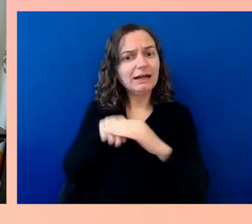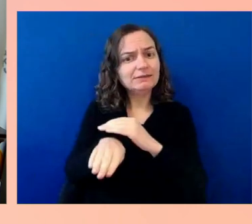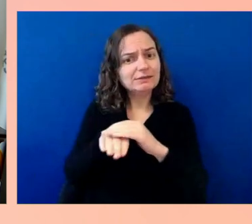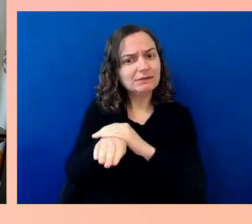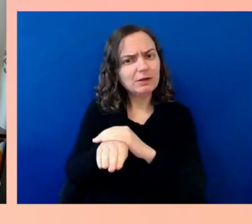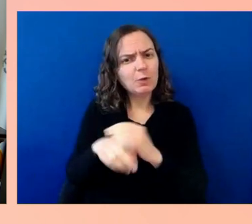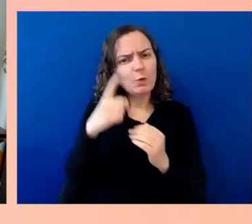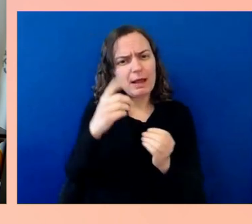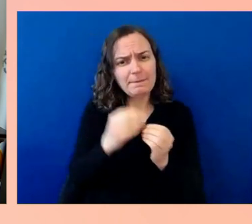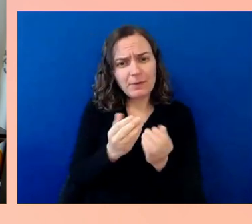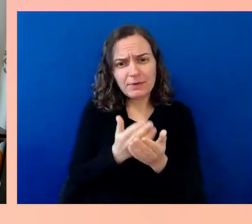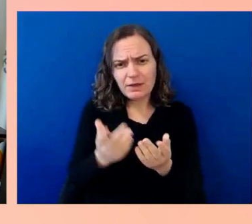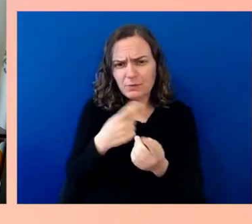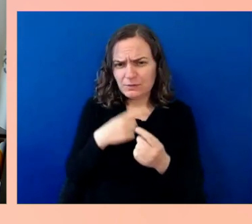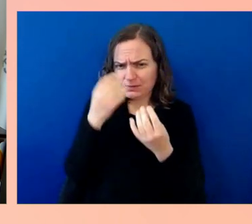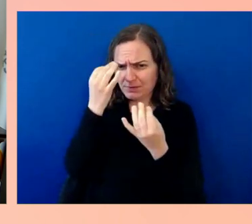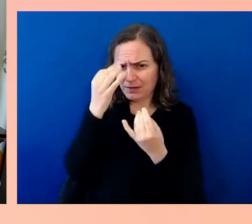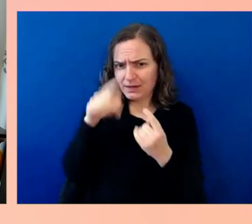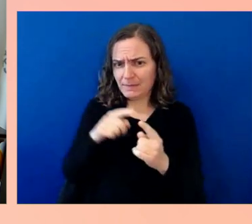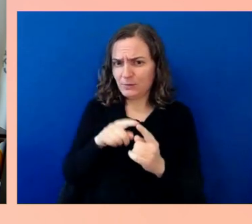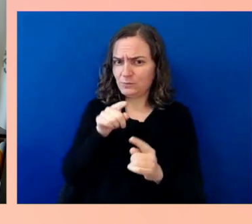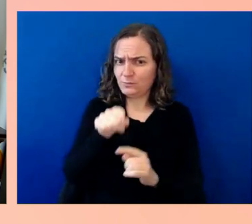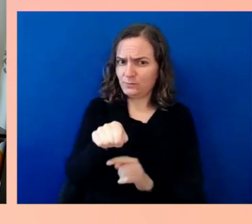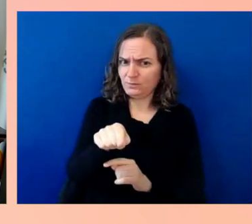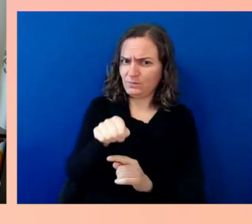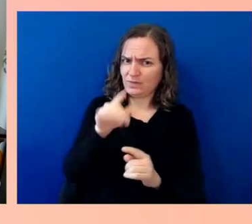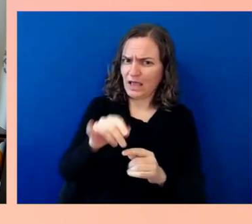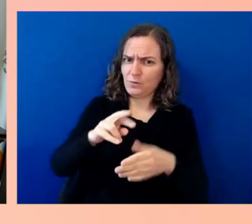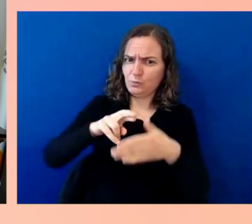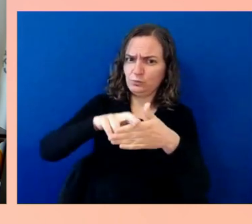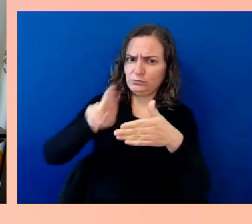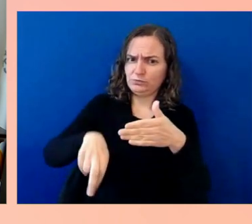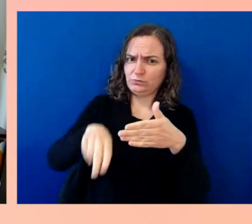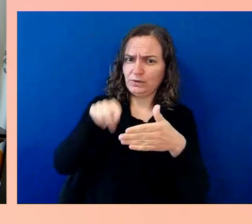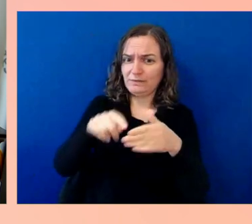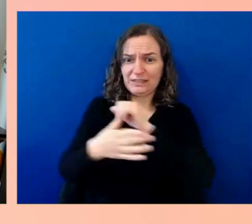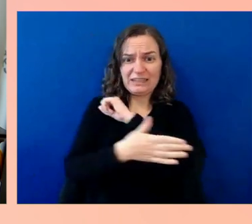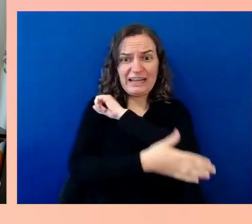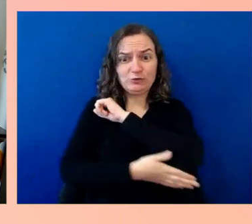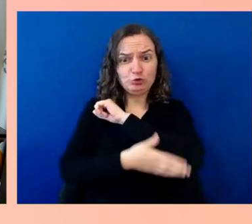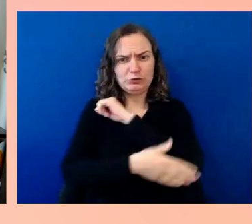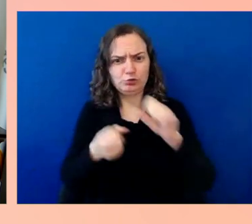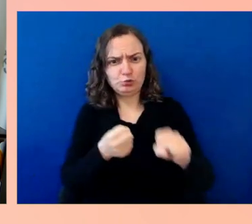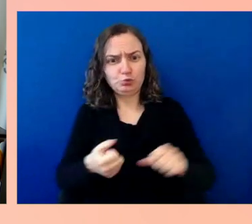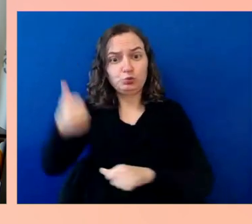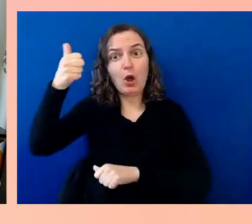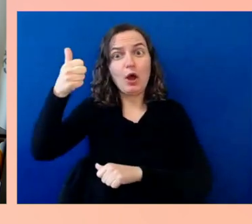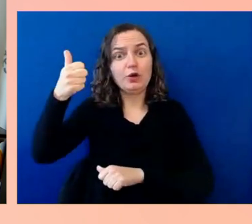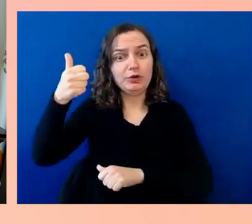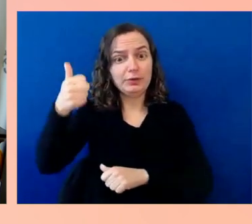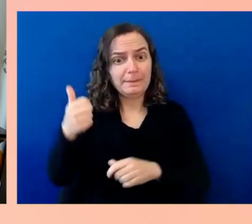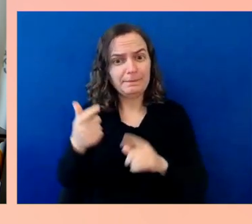This benefits not just the one in seven Americans who currently have a disability, or the many,